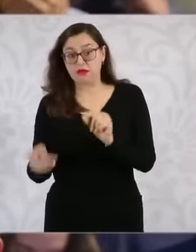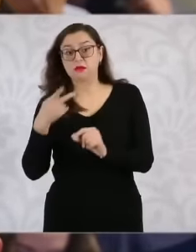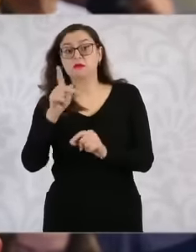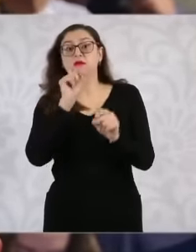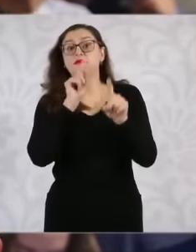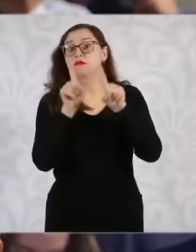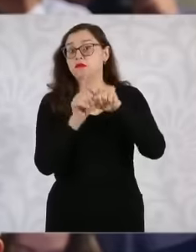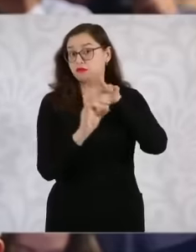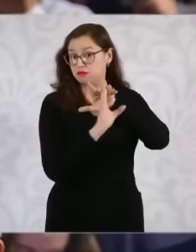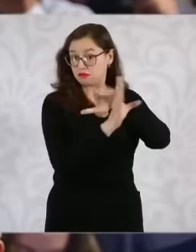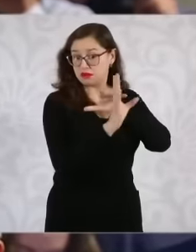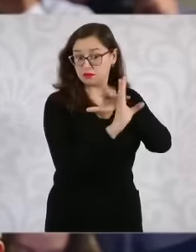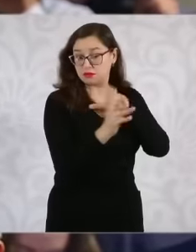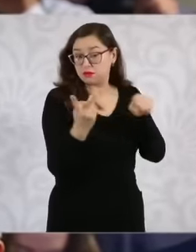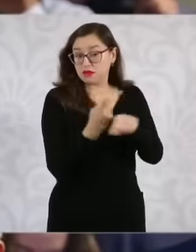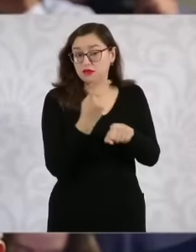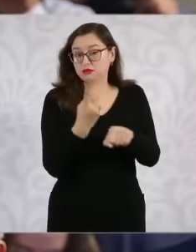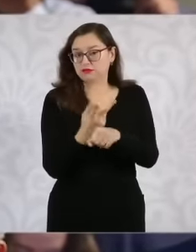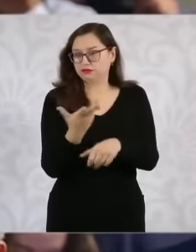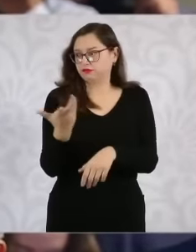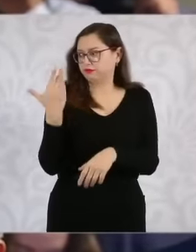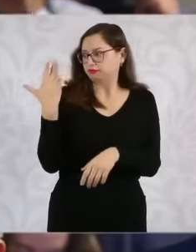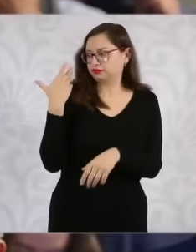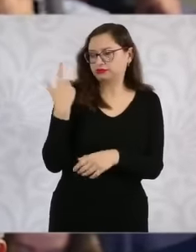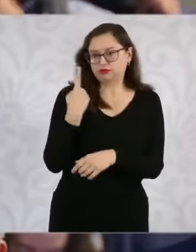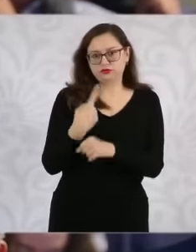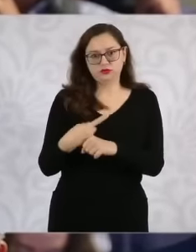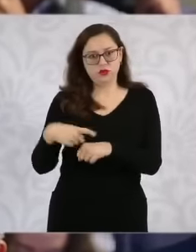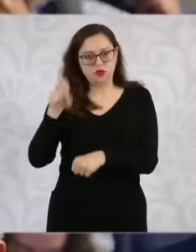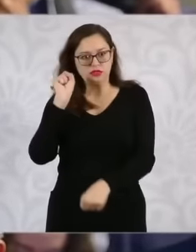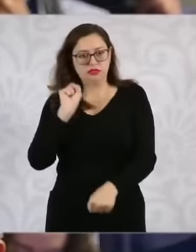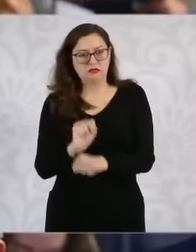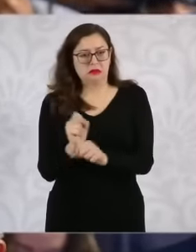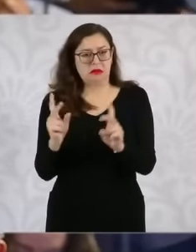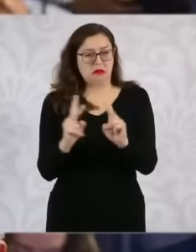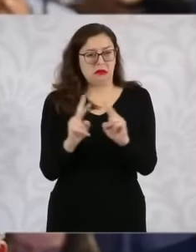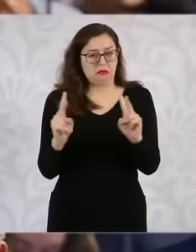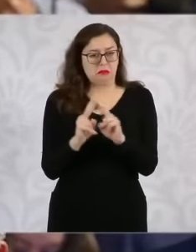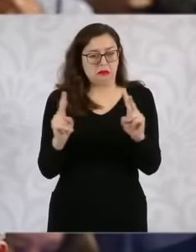with this truck of sheep in the Which Well, after it was reported by